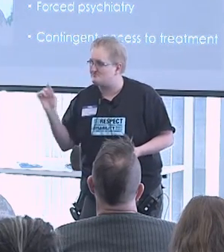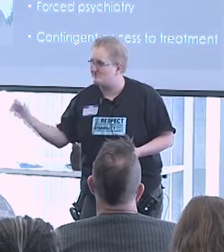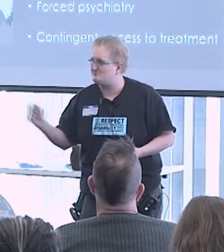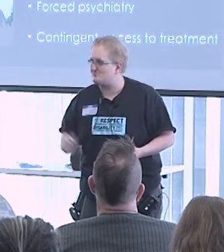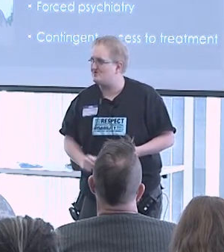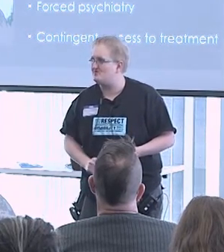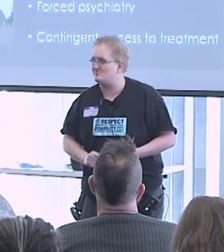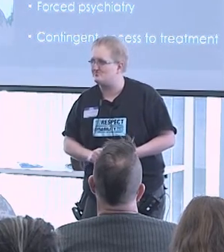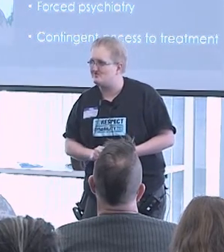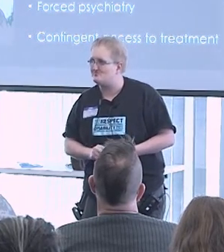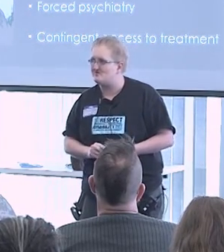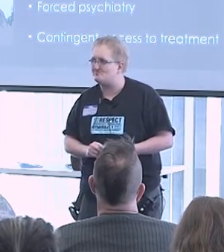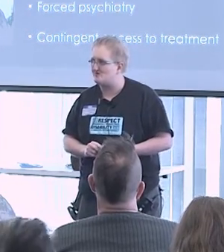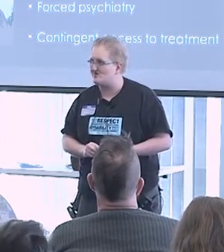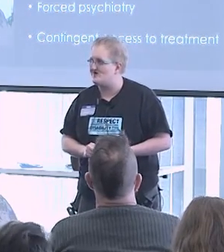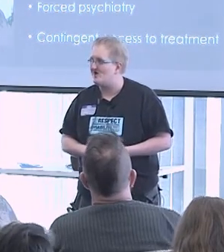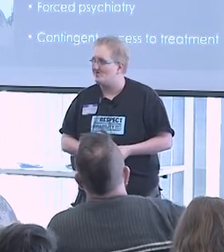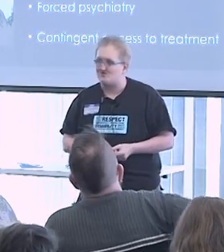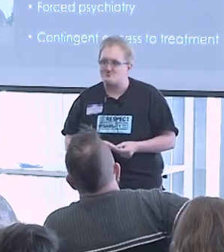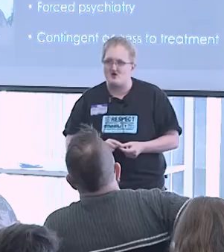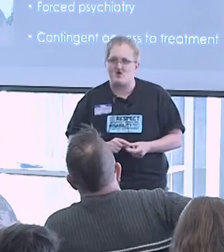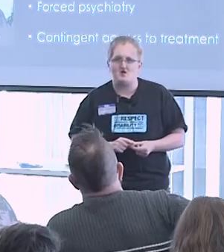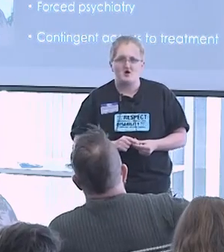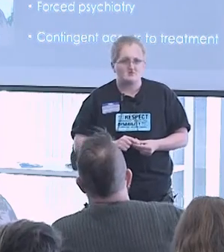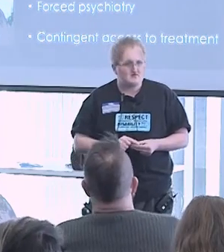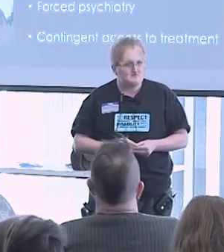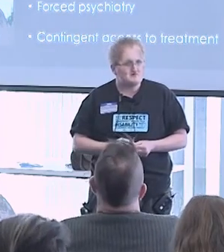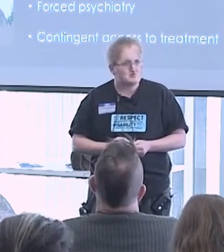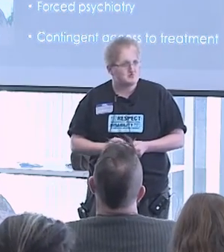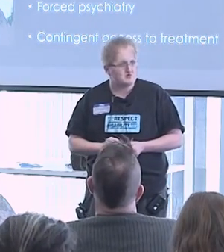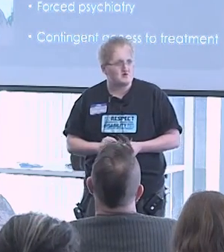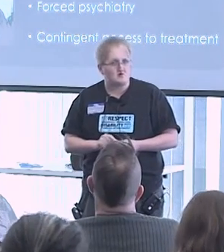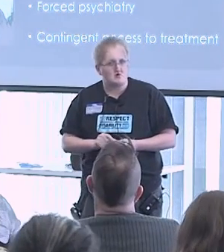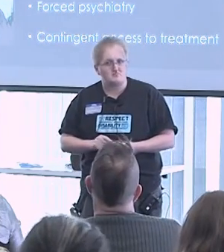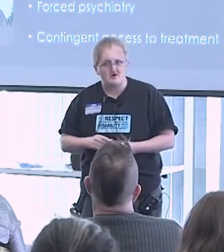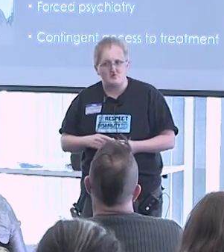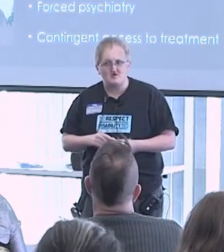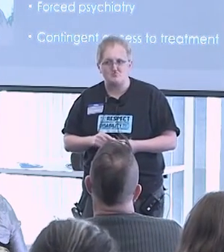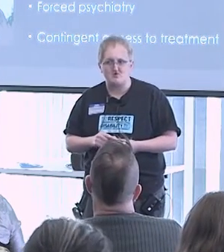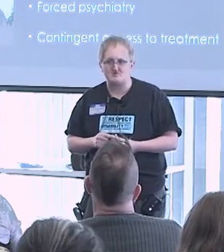for instance in Great Britain there was recently a study that said 50% of health care practitioners